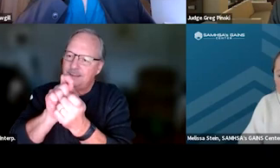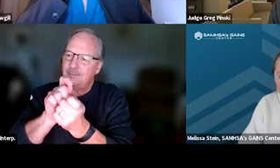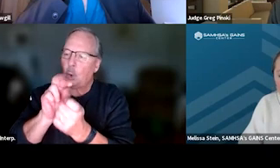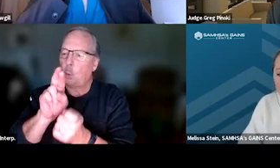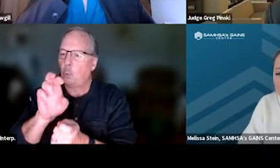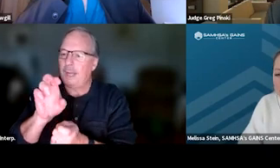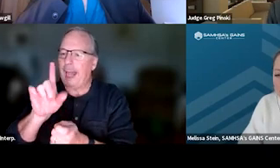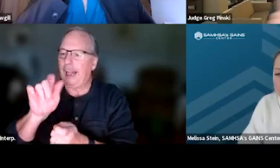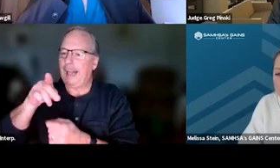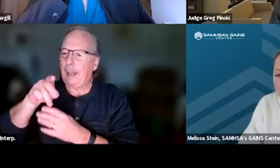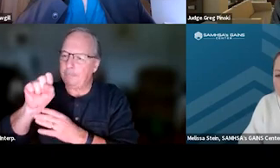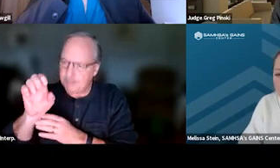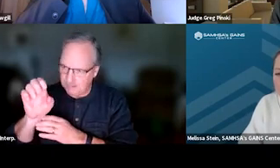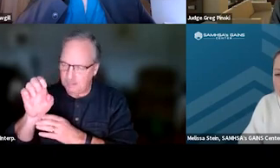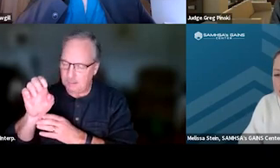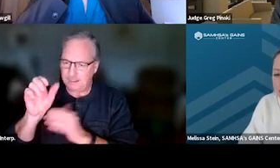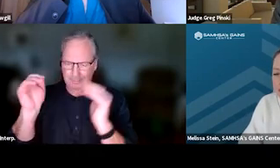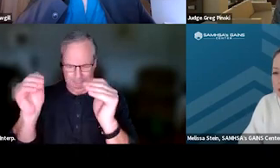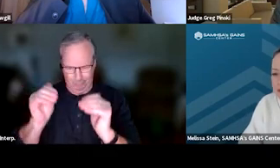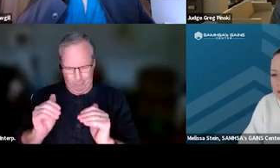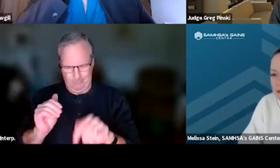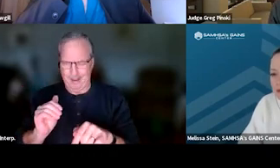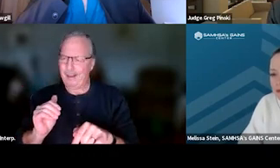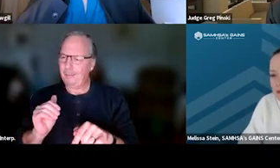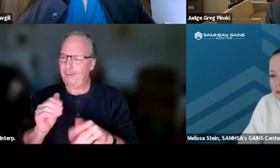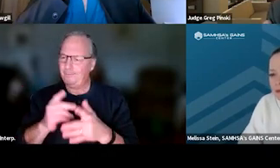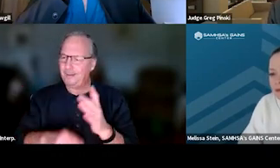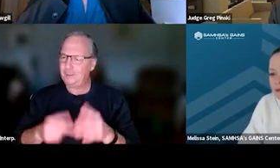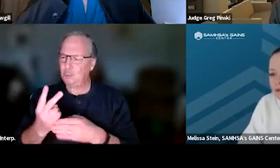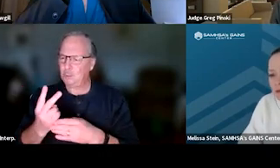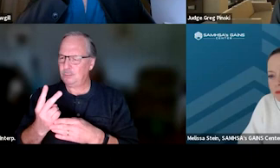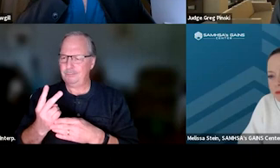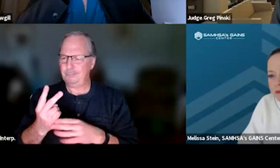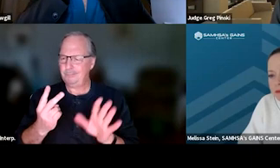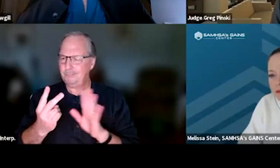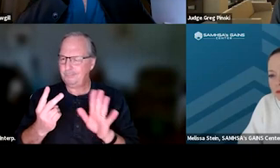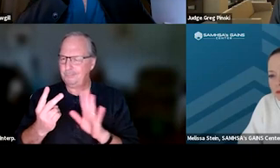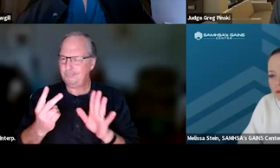when, all of a sudden, demote someone down to phase two. Our phases are structured also,